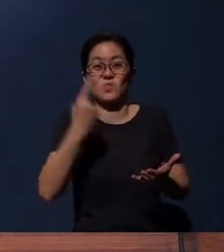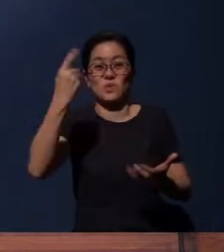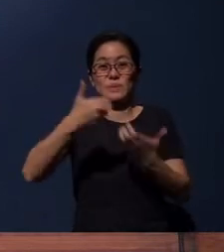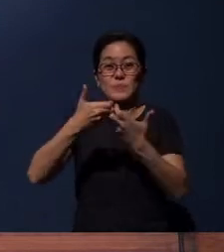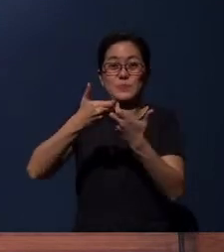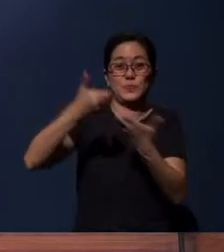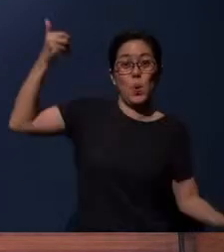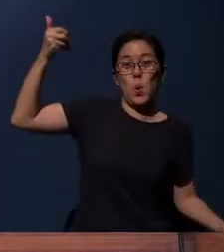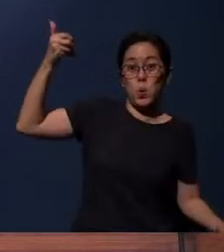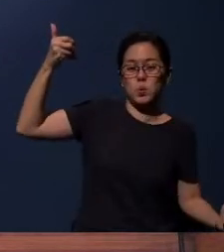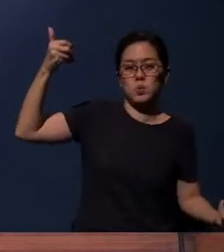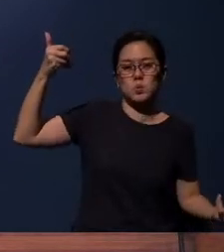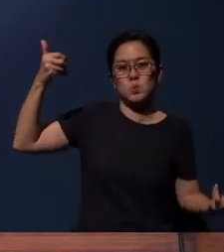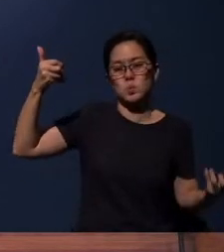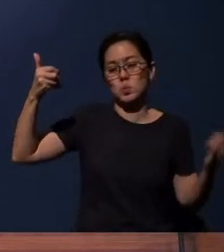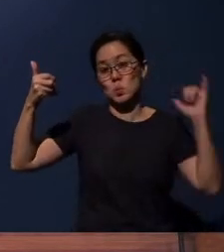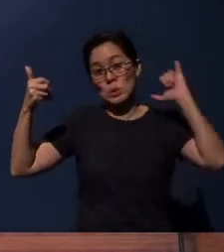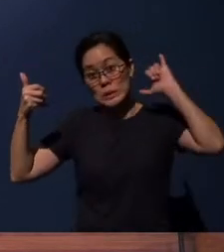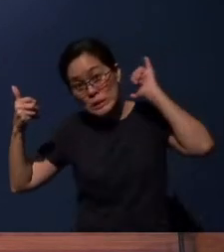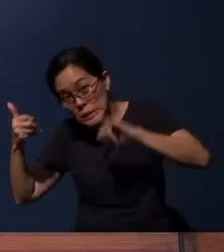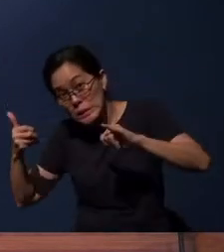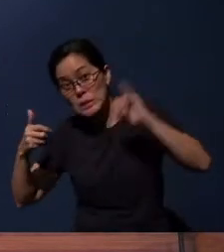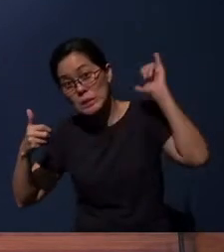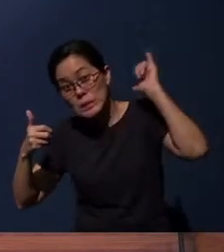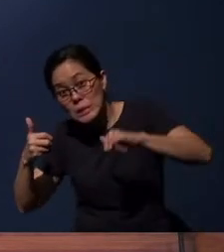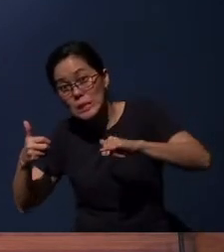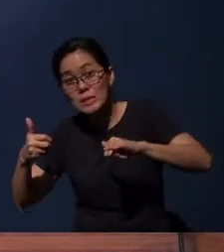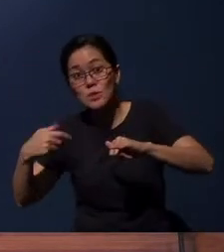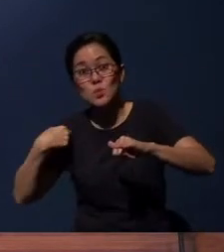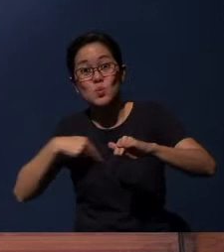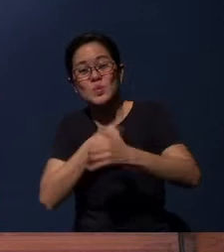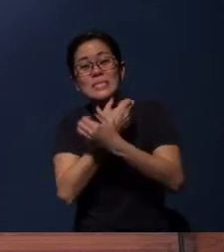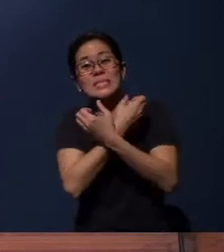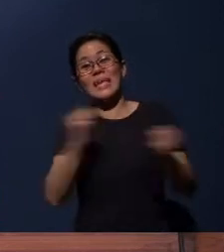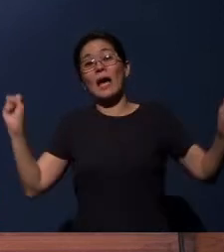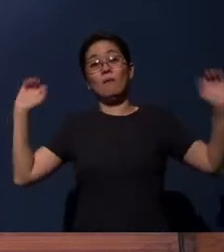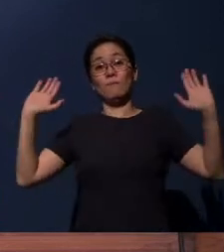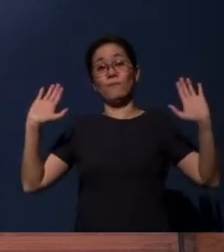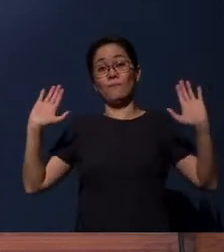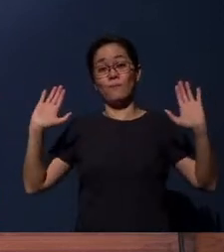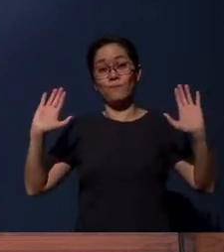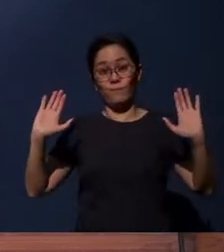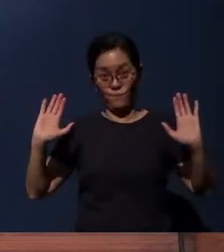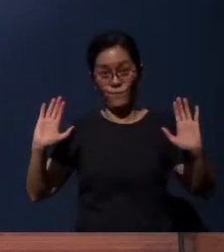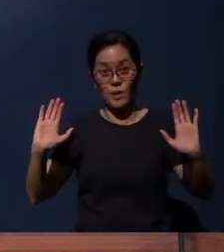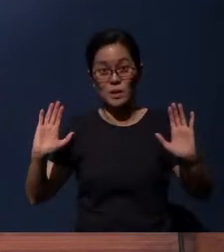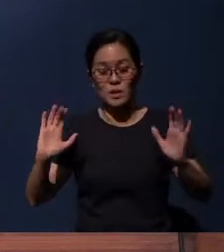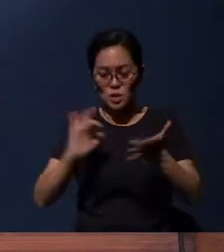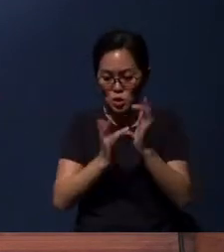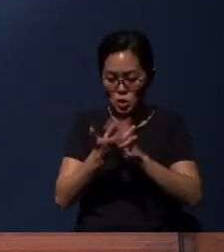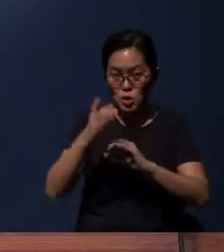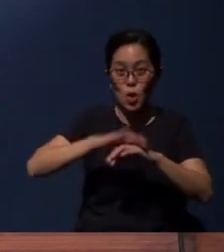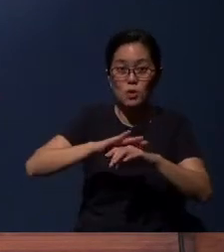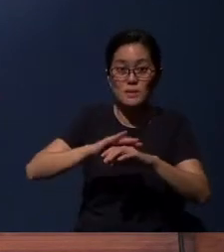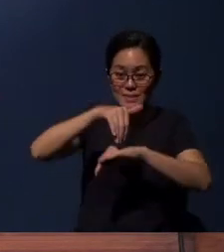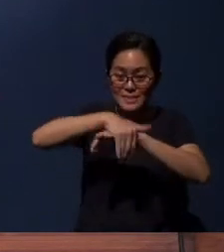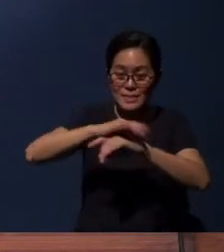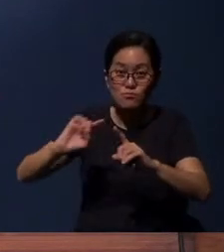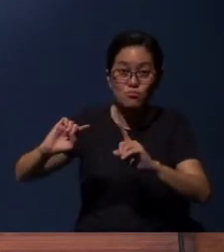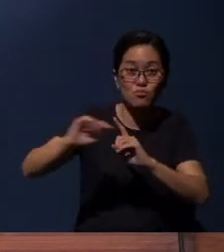And this is what we are saved from. Jesus, on the night He was betrayed in the upper room,